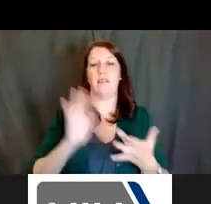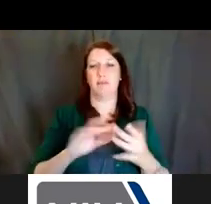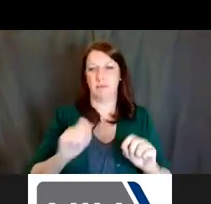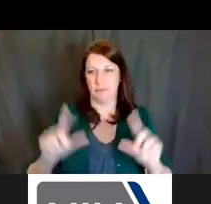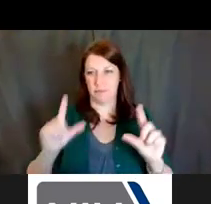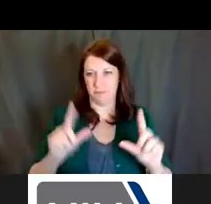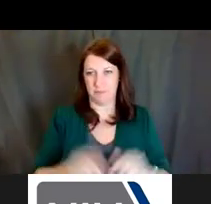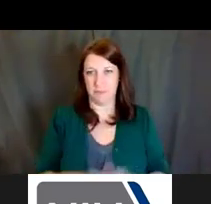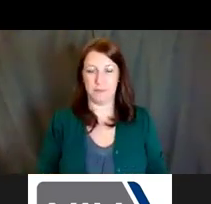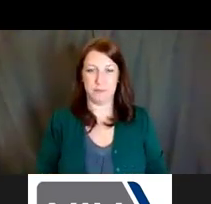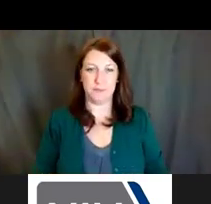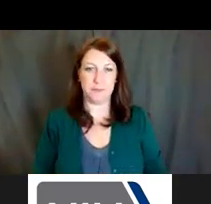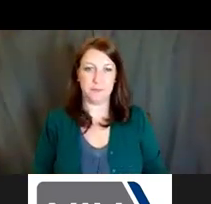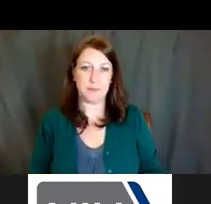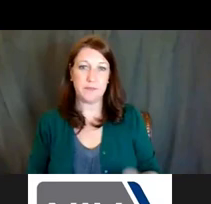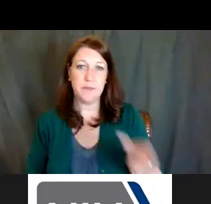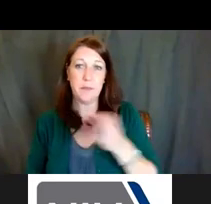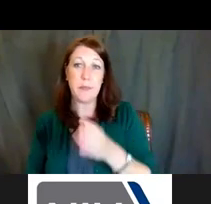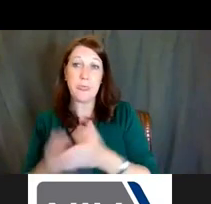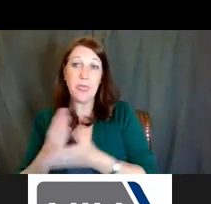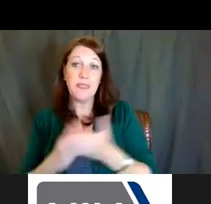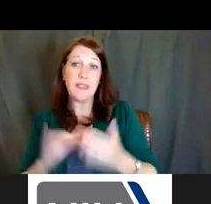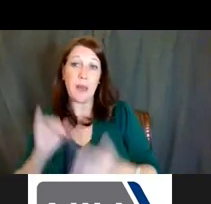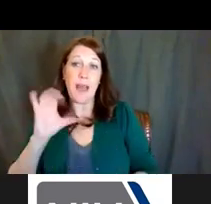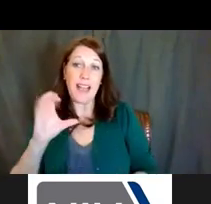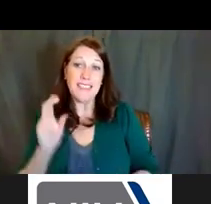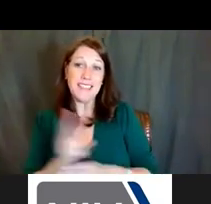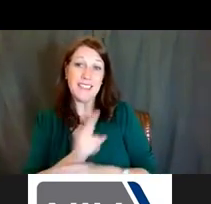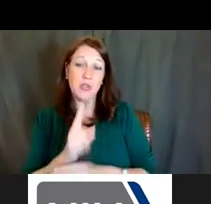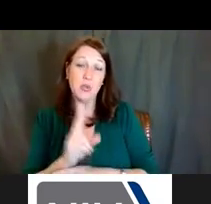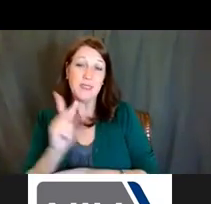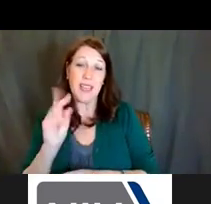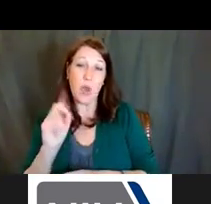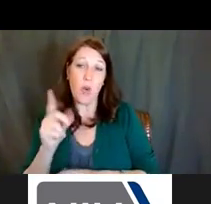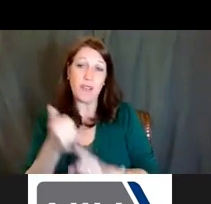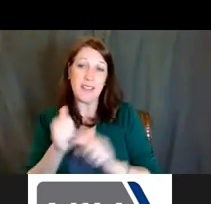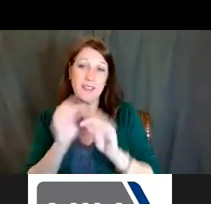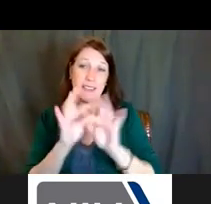Dr. Lauren Hill: Some ICs use the K01 as a diversity mechanism, and others don't as well.